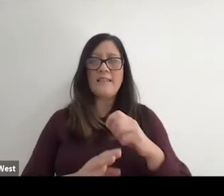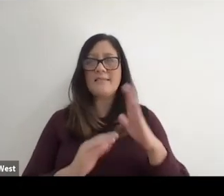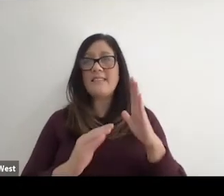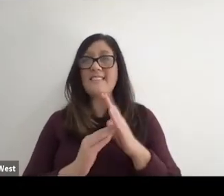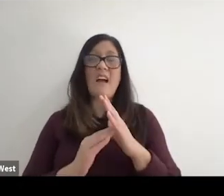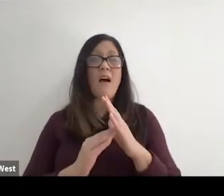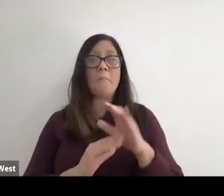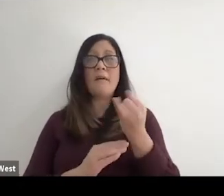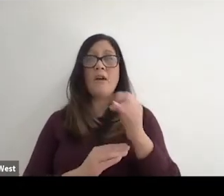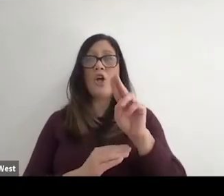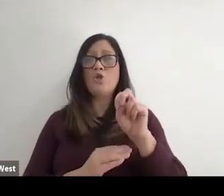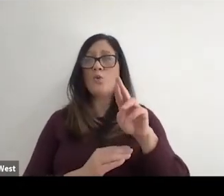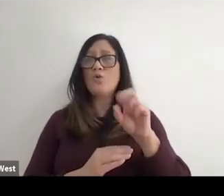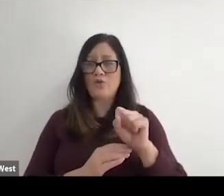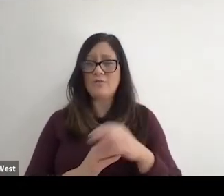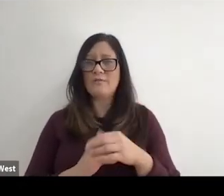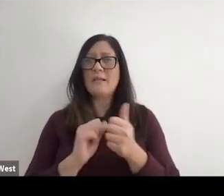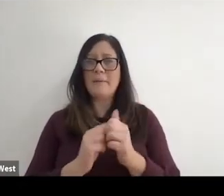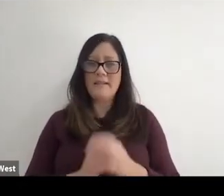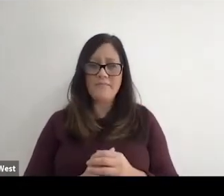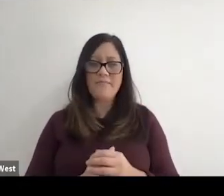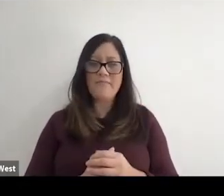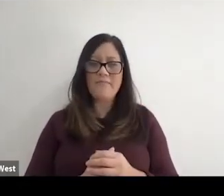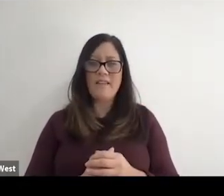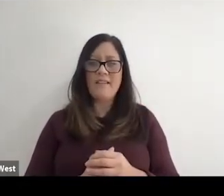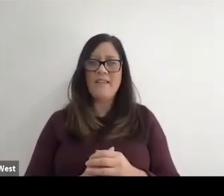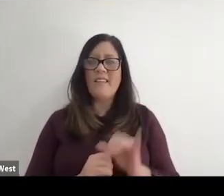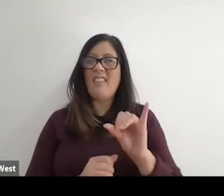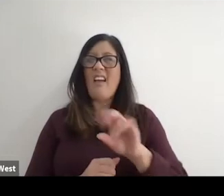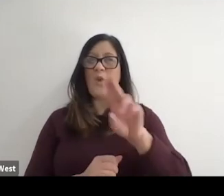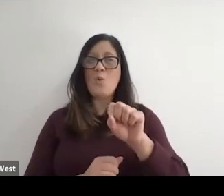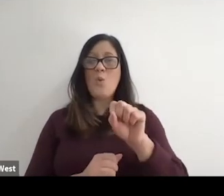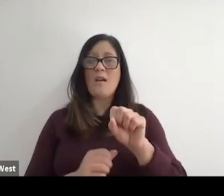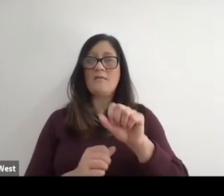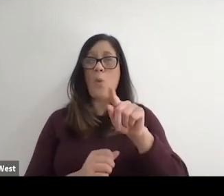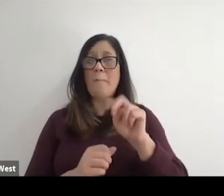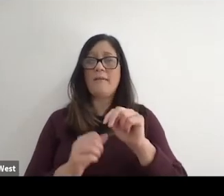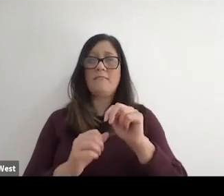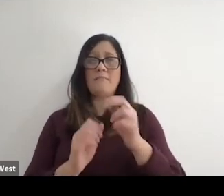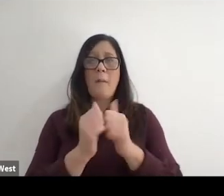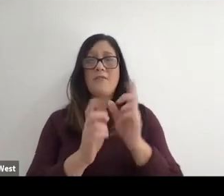been a part of the US open forever this year. They only had the wheelchair tennis. An the.